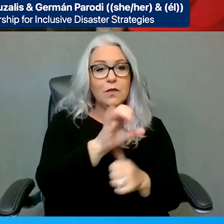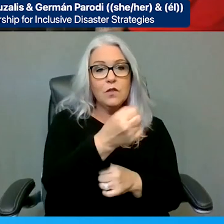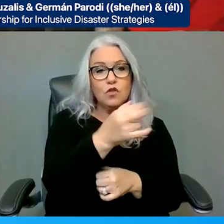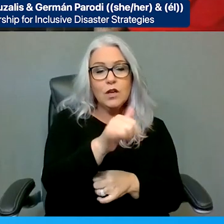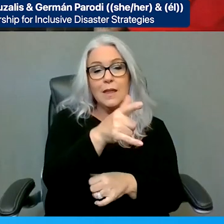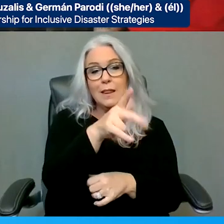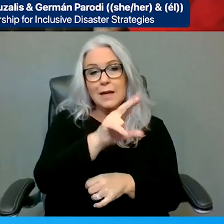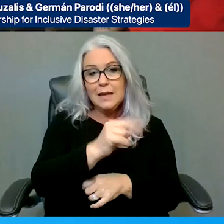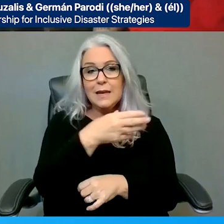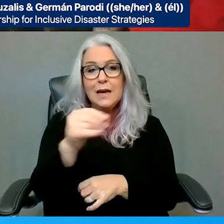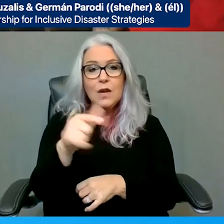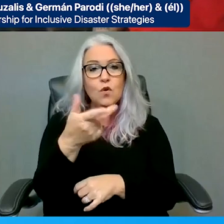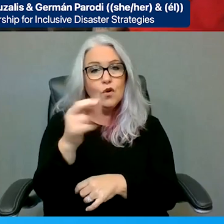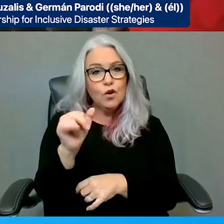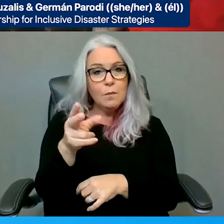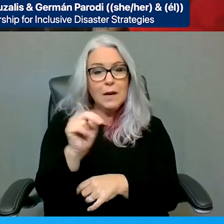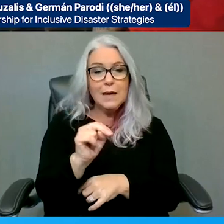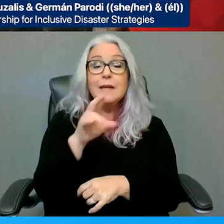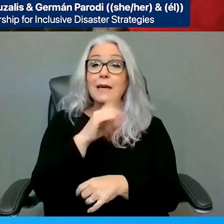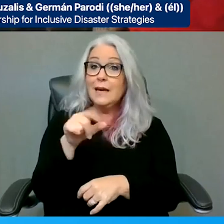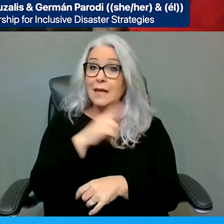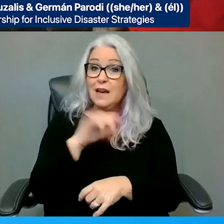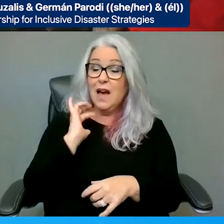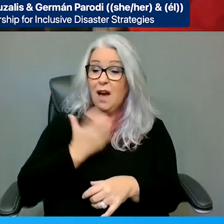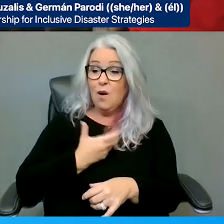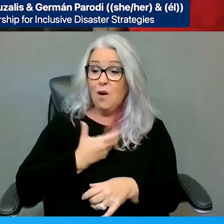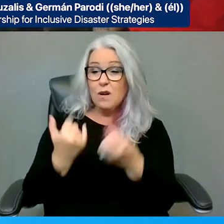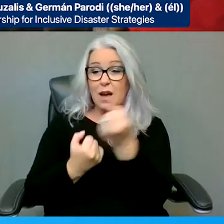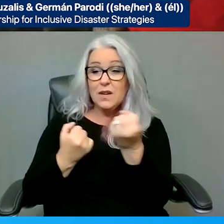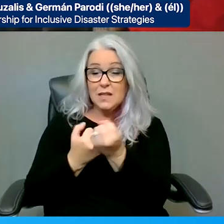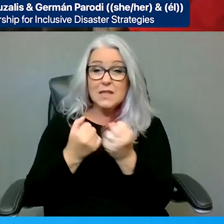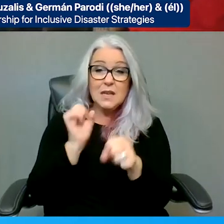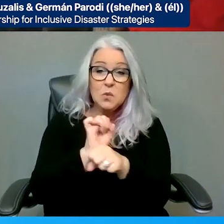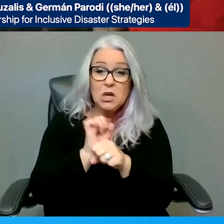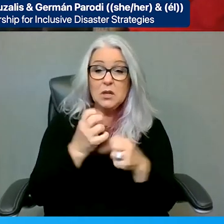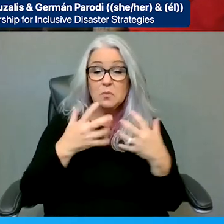advocacy work, you know, I was able to learn so much in terms